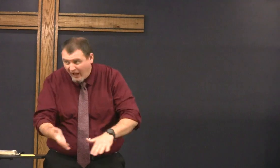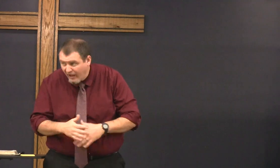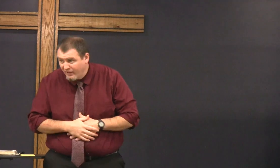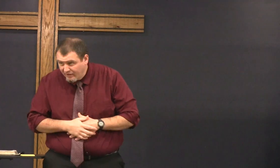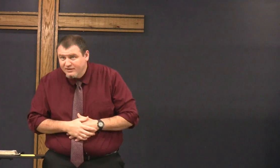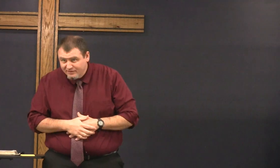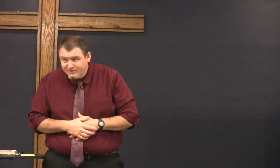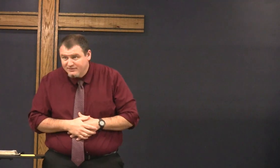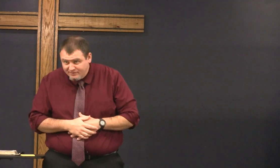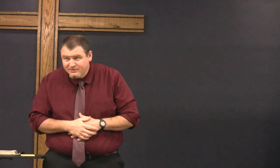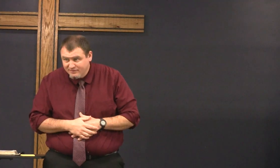Kim is still going to die